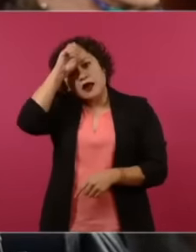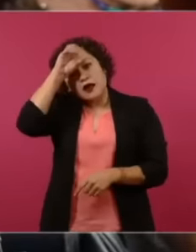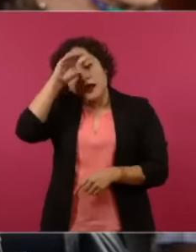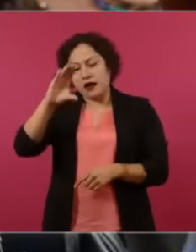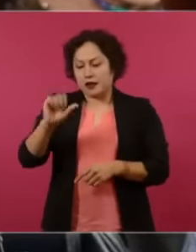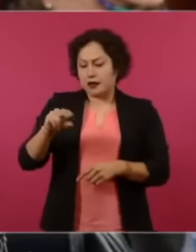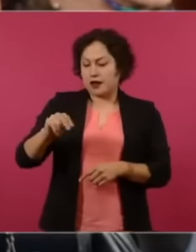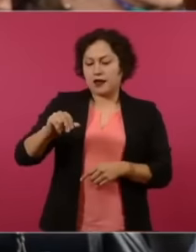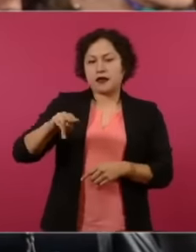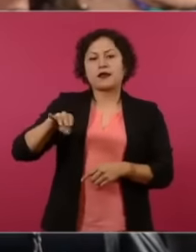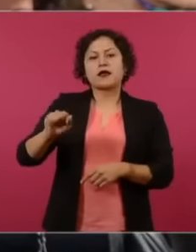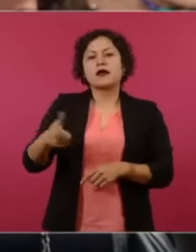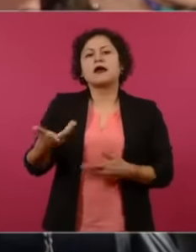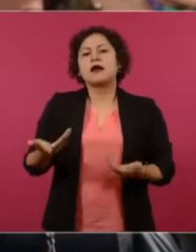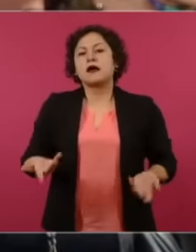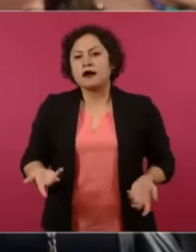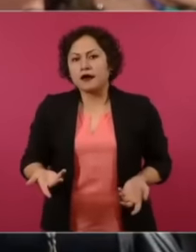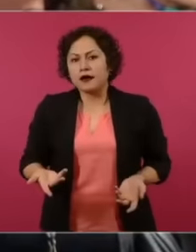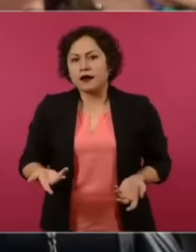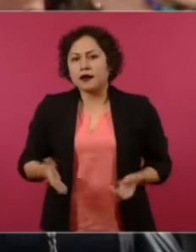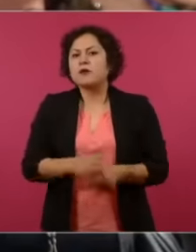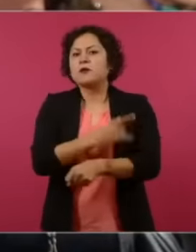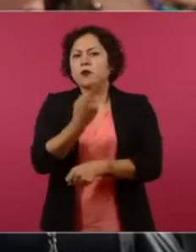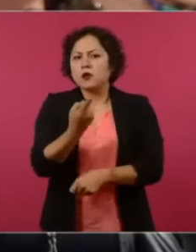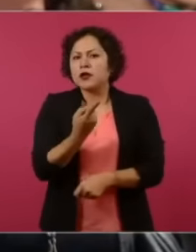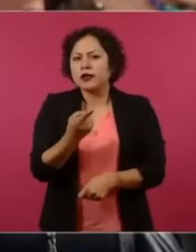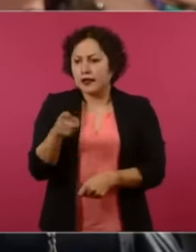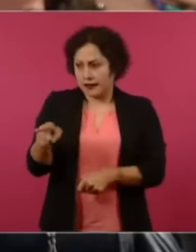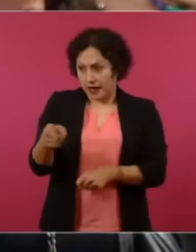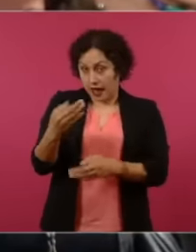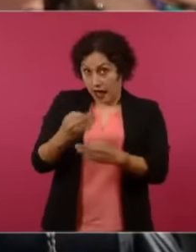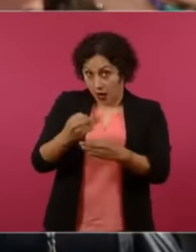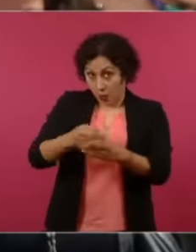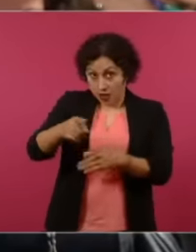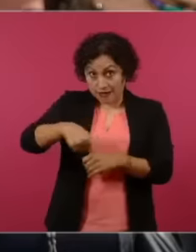Why are the Miners of Cananea accepting a deal today and I understand that